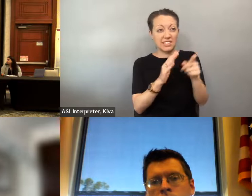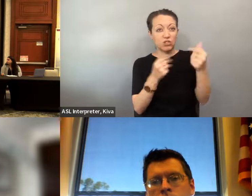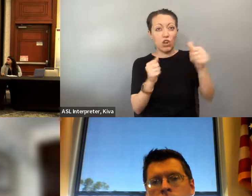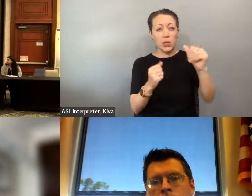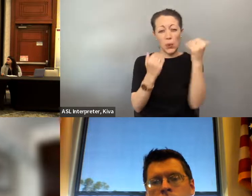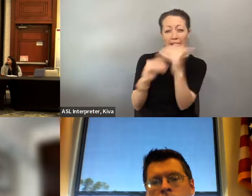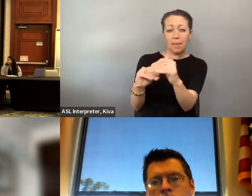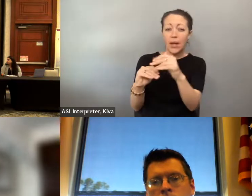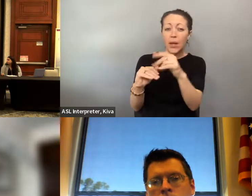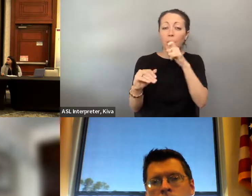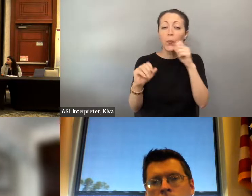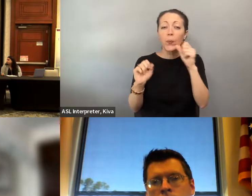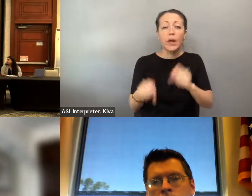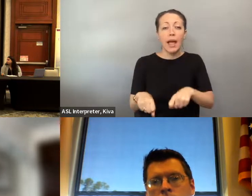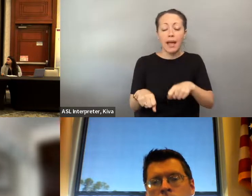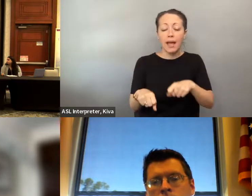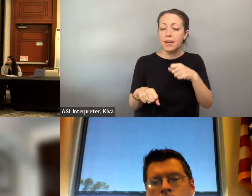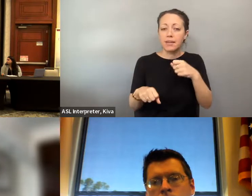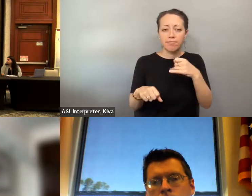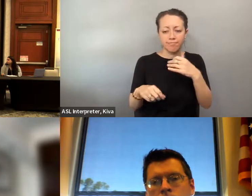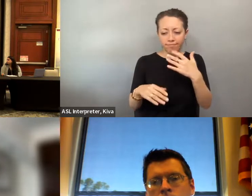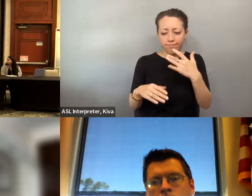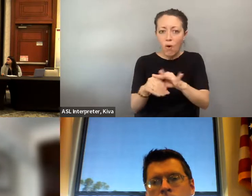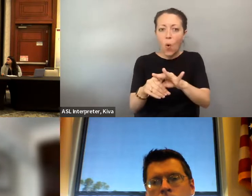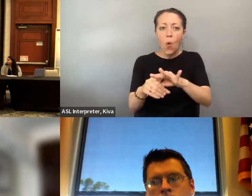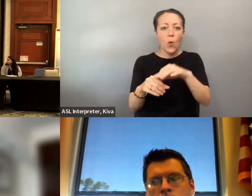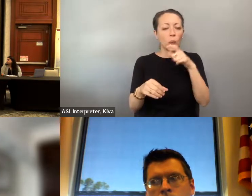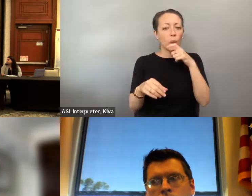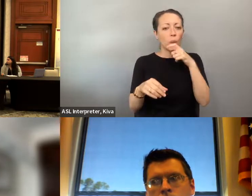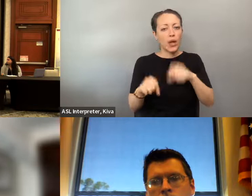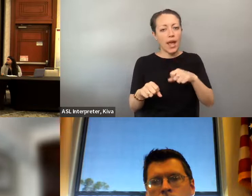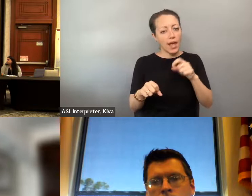policies that either directly limit who has access to the